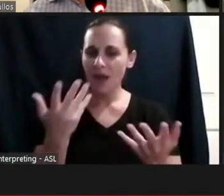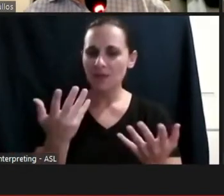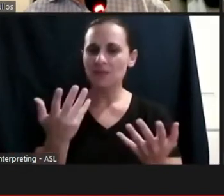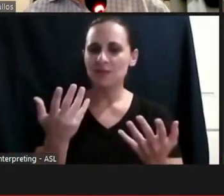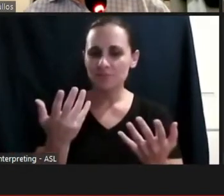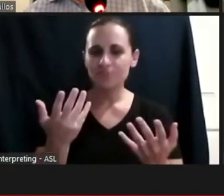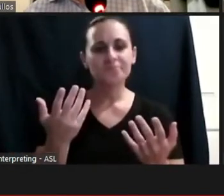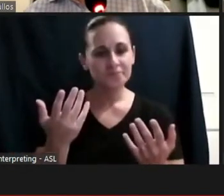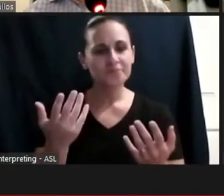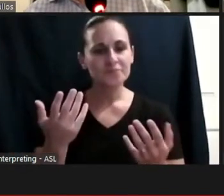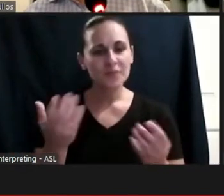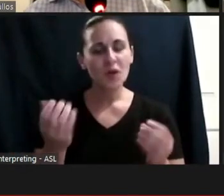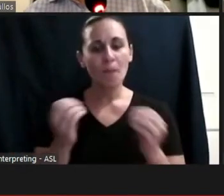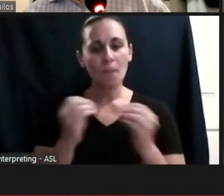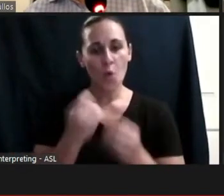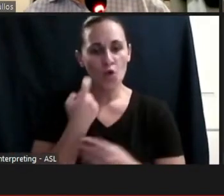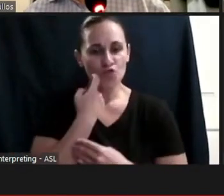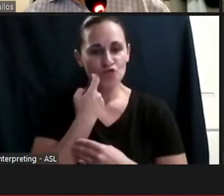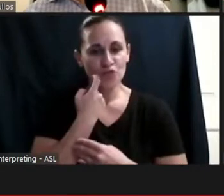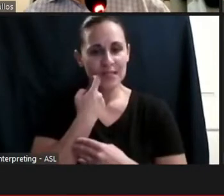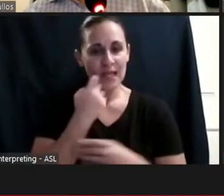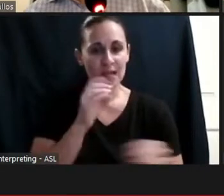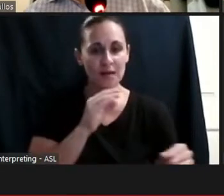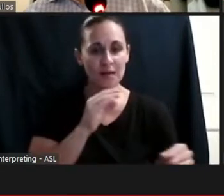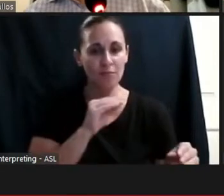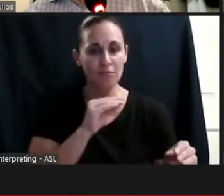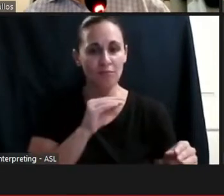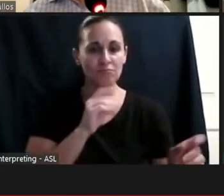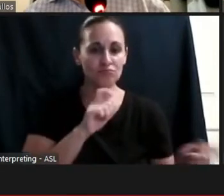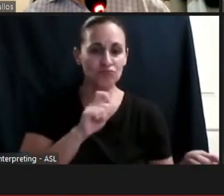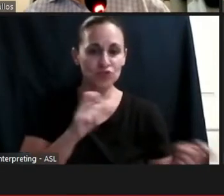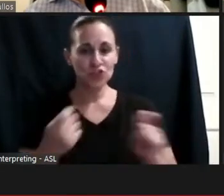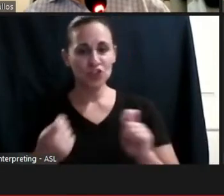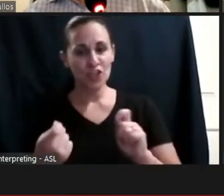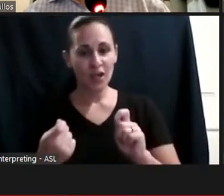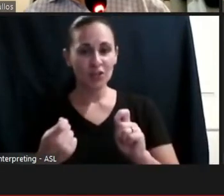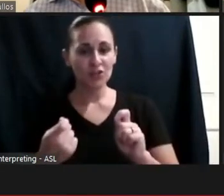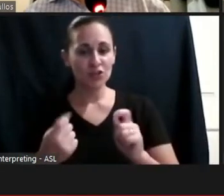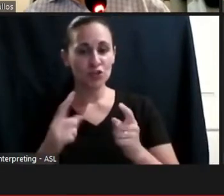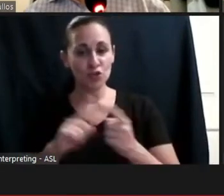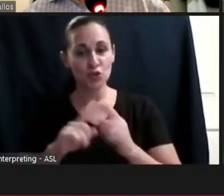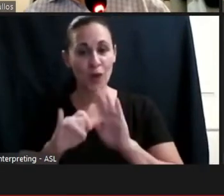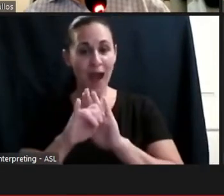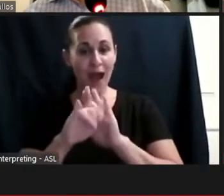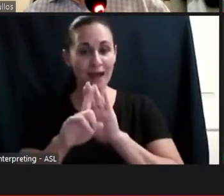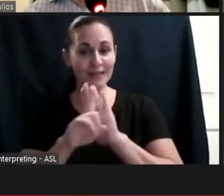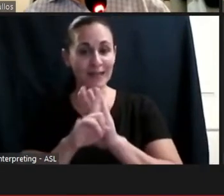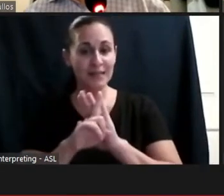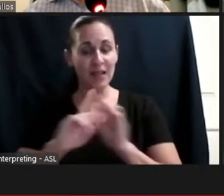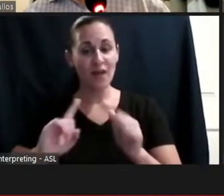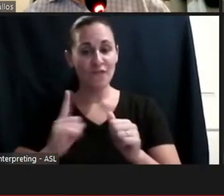the more recent move of the community tour to gravitate towards identity 1st language and using